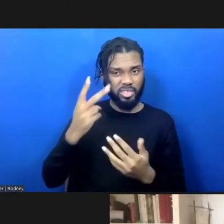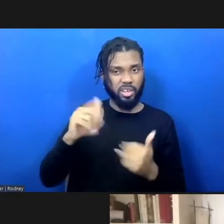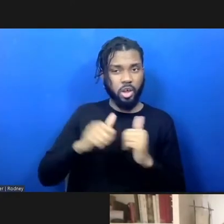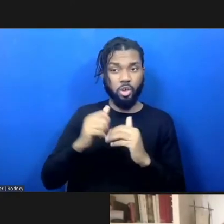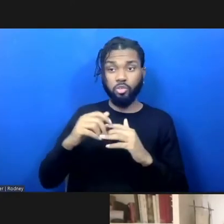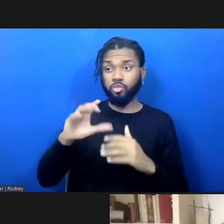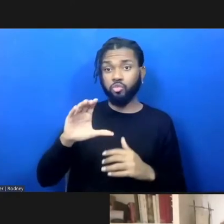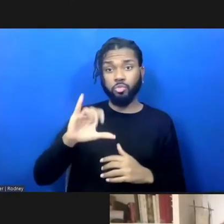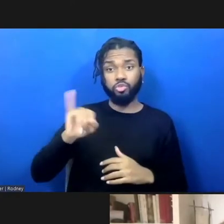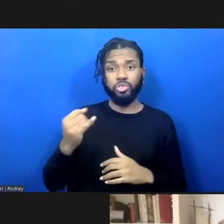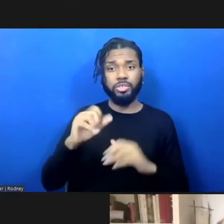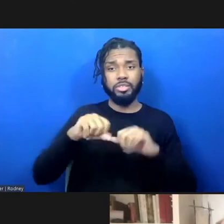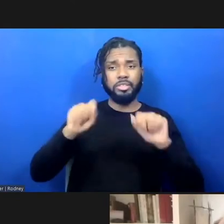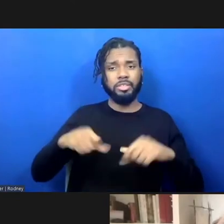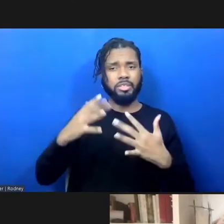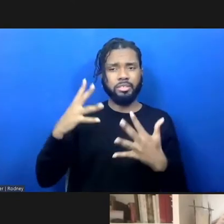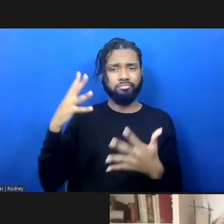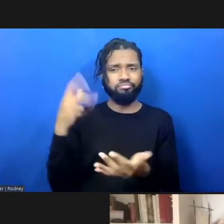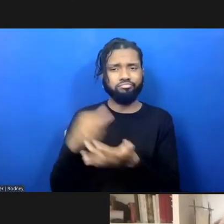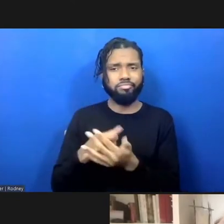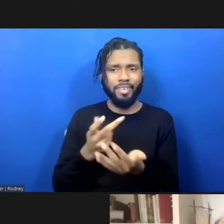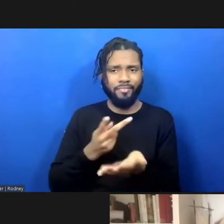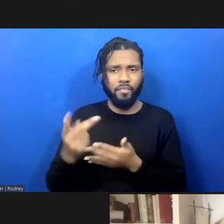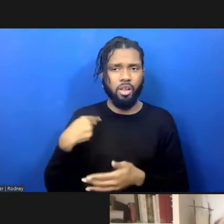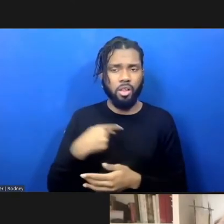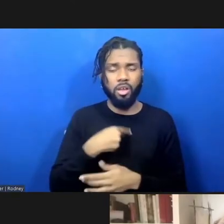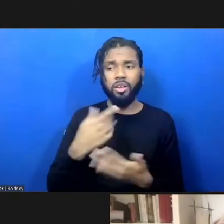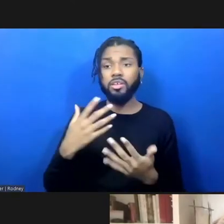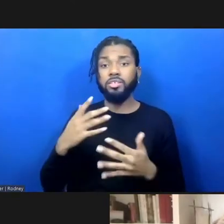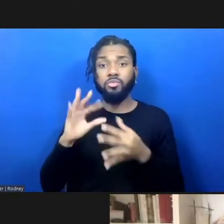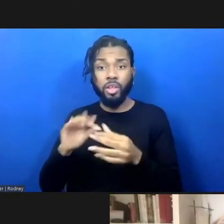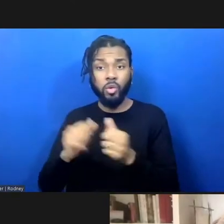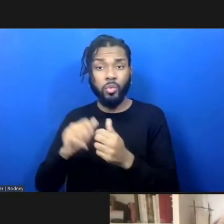both in terms of it actually creating community safety, on the one hand, and